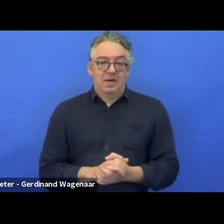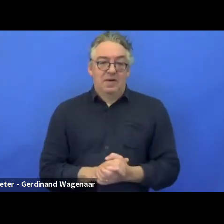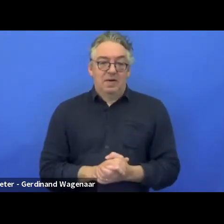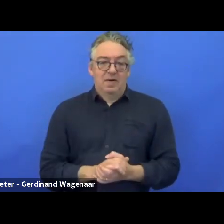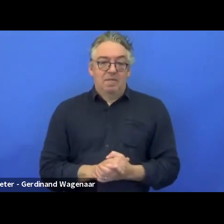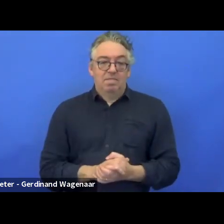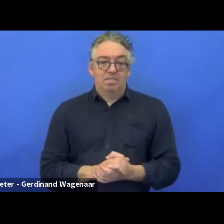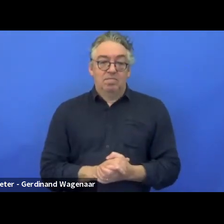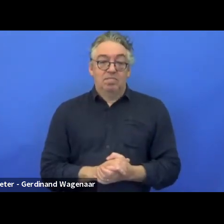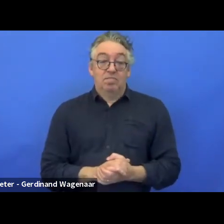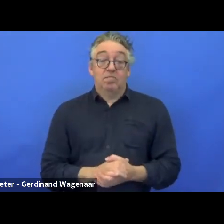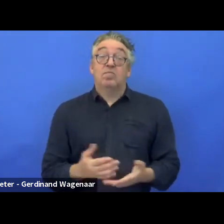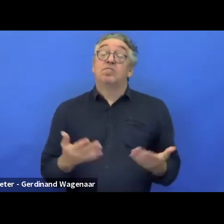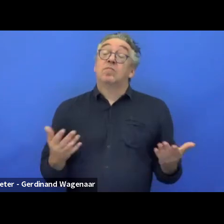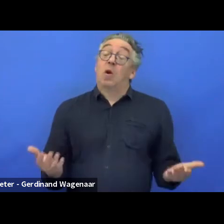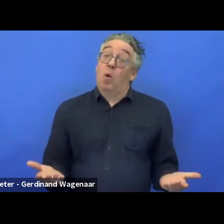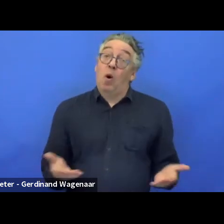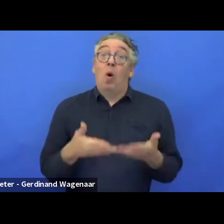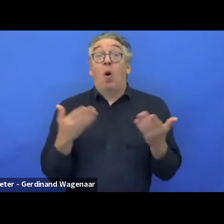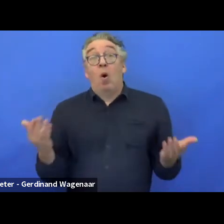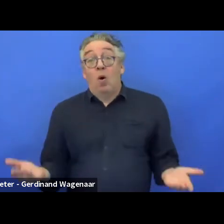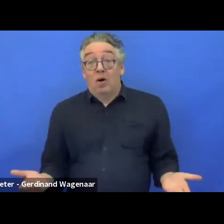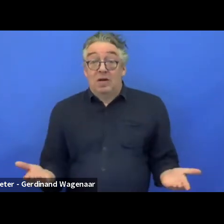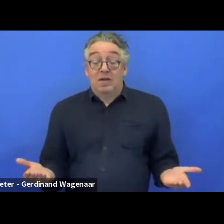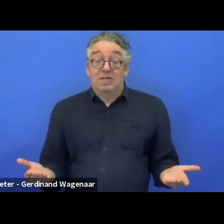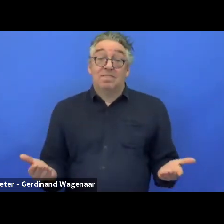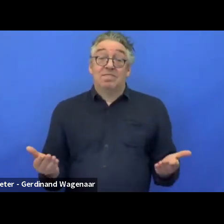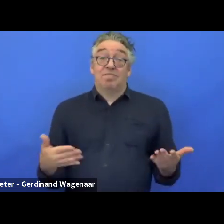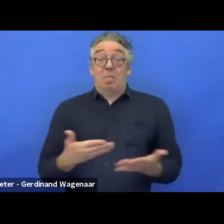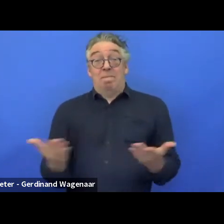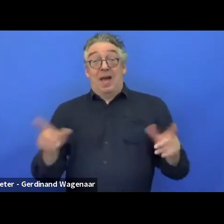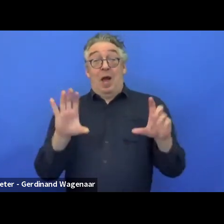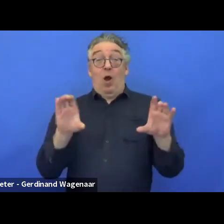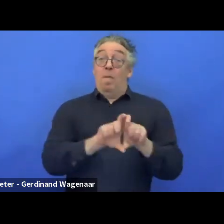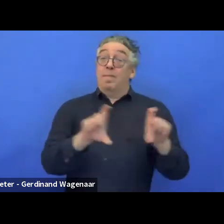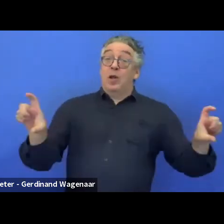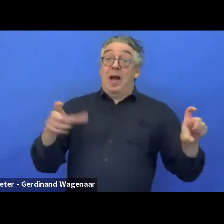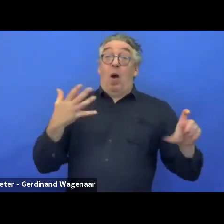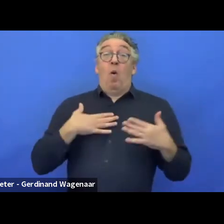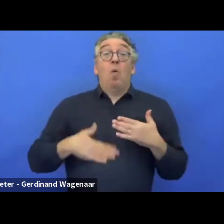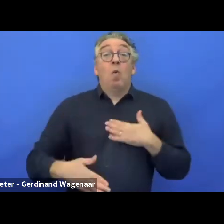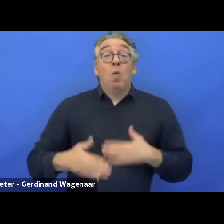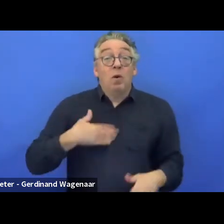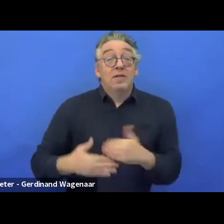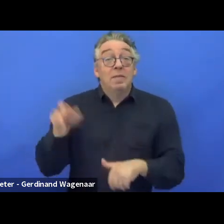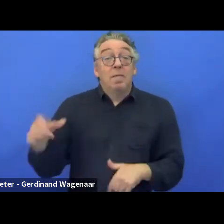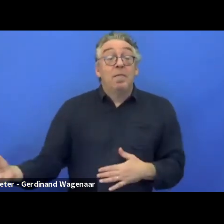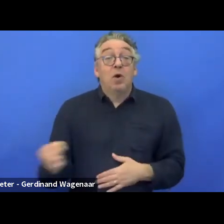Often, they would like to employ people with disabilities in projects or in their companies to comply with regulations.